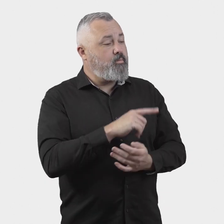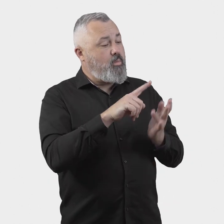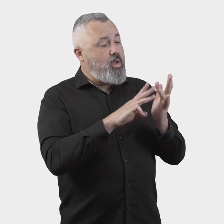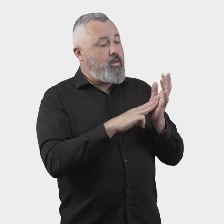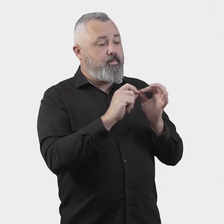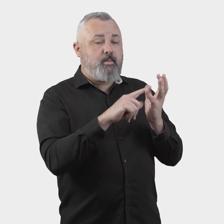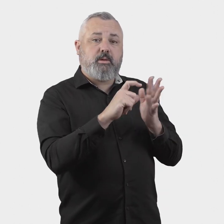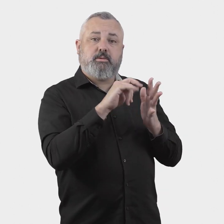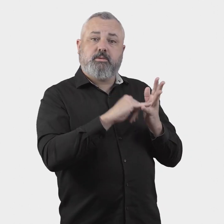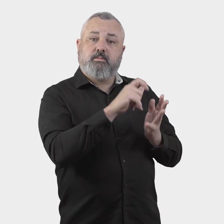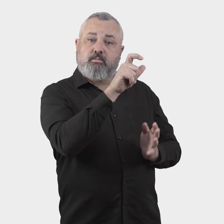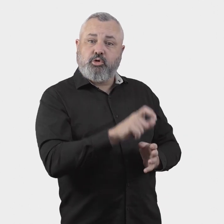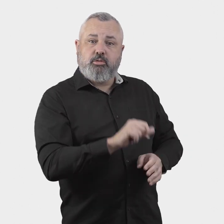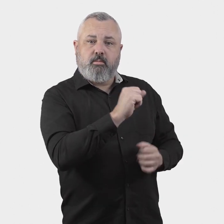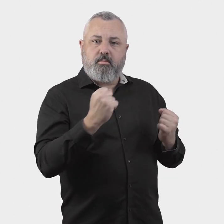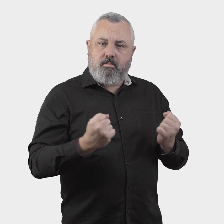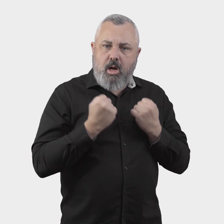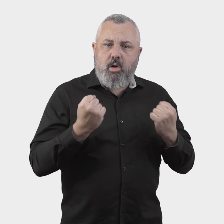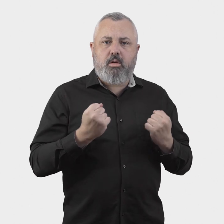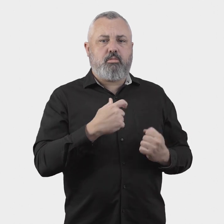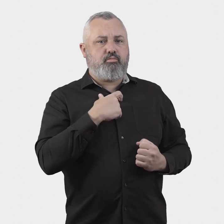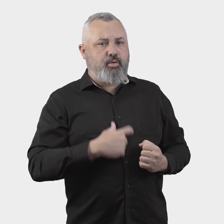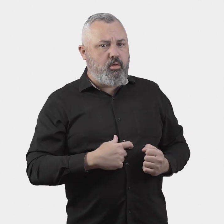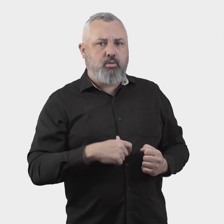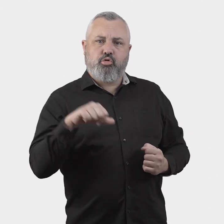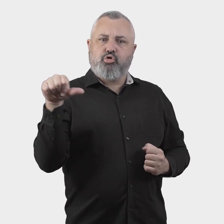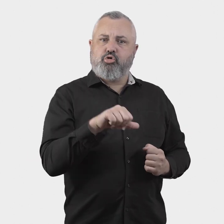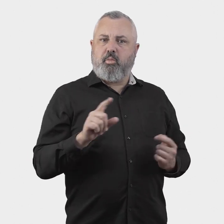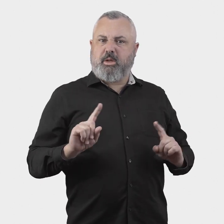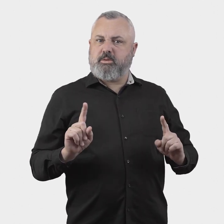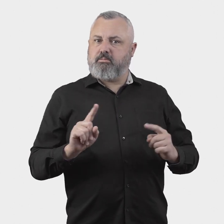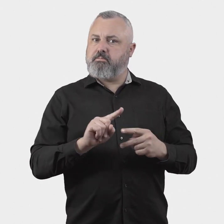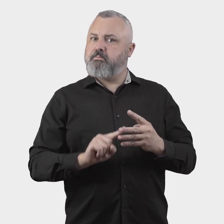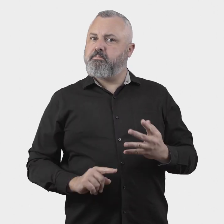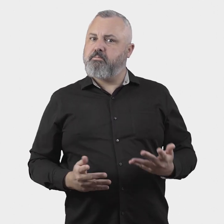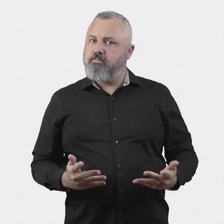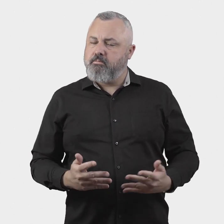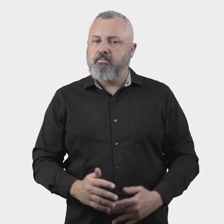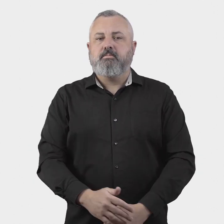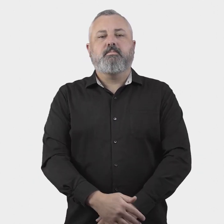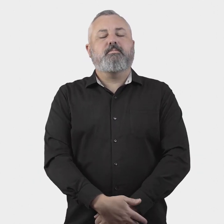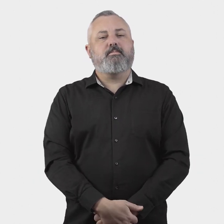2. What powers and functions should the ombudsperson have?